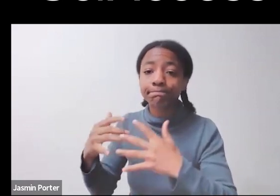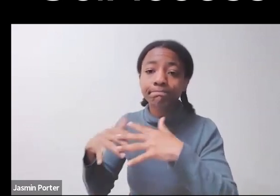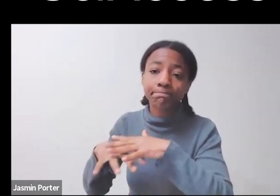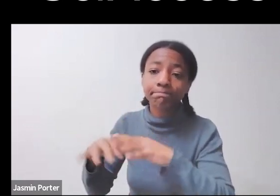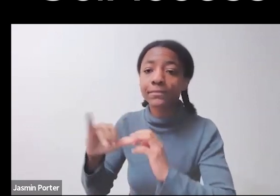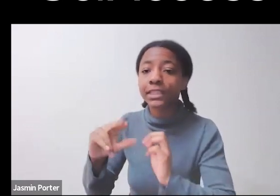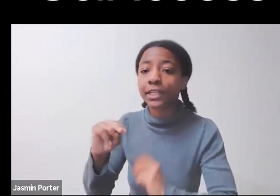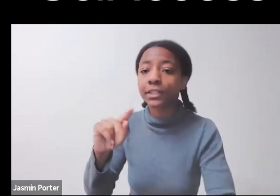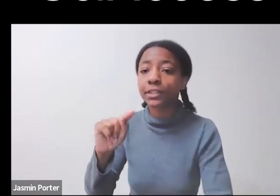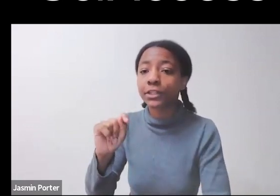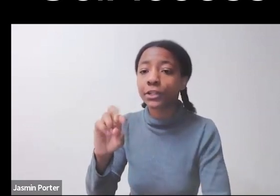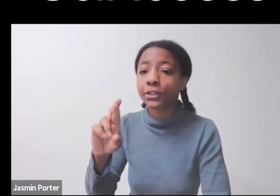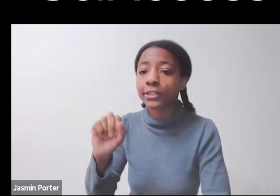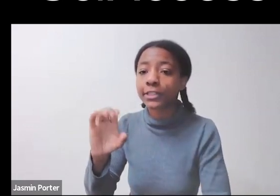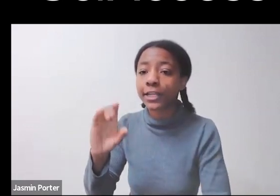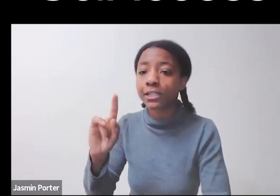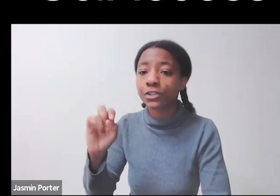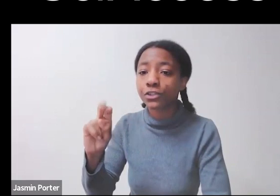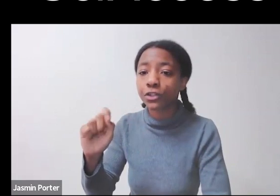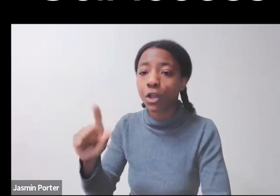Just wanting to highlight that one in four adults